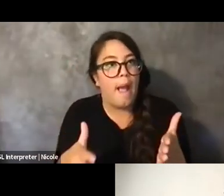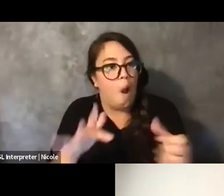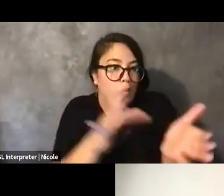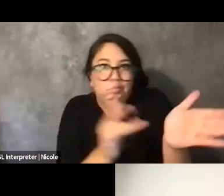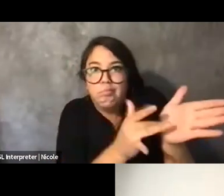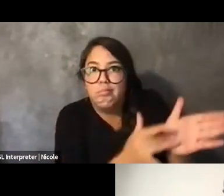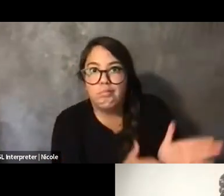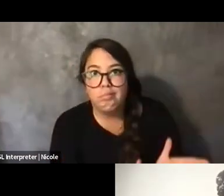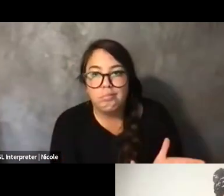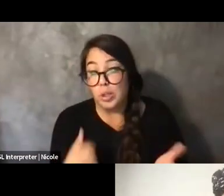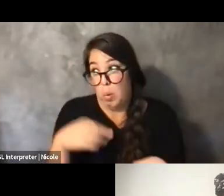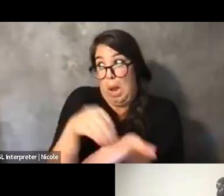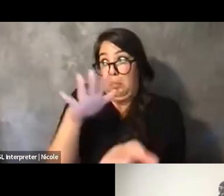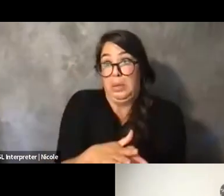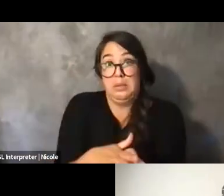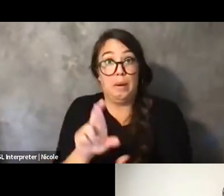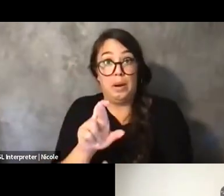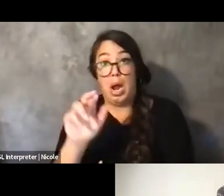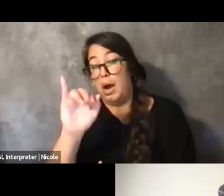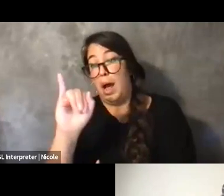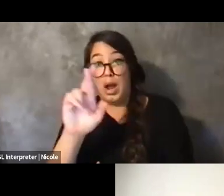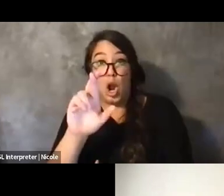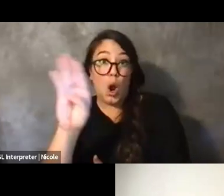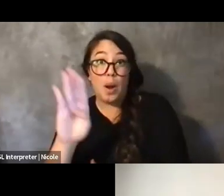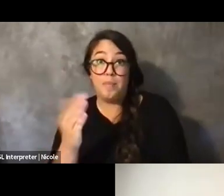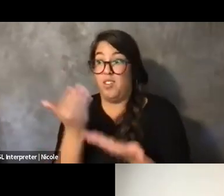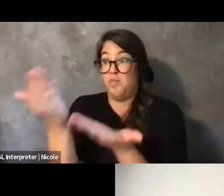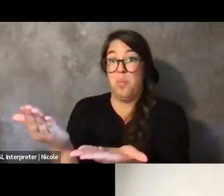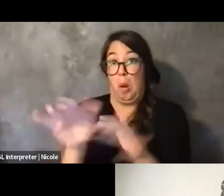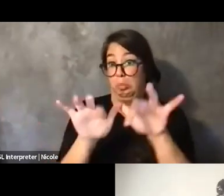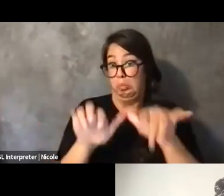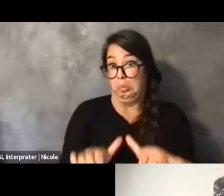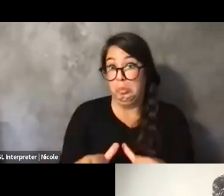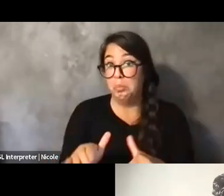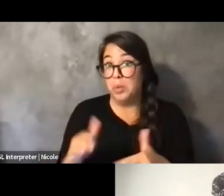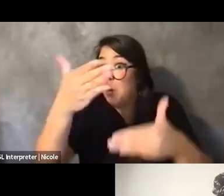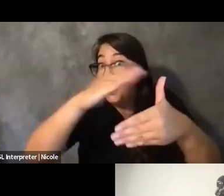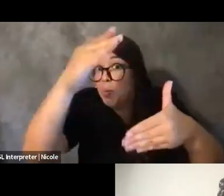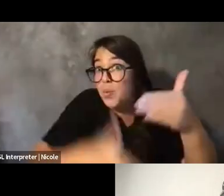And that's the whole point, you know, because it is community engaged research. The community will tell me what they want.